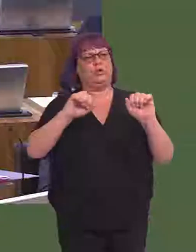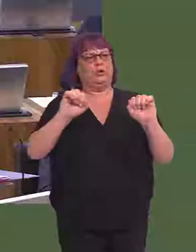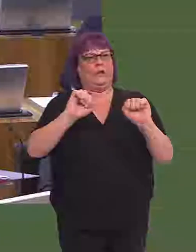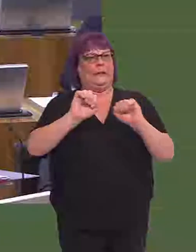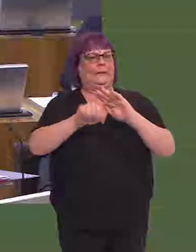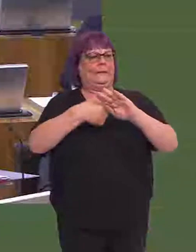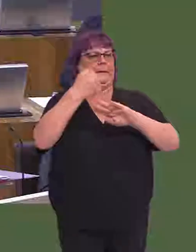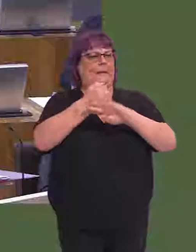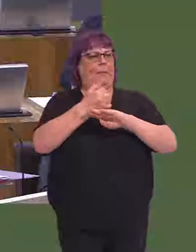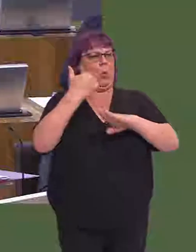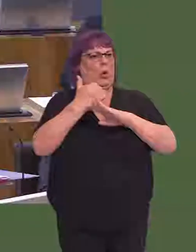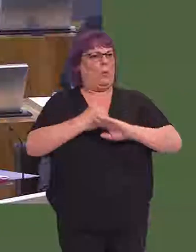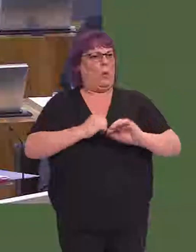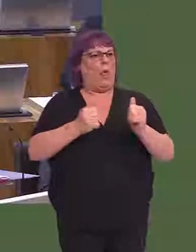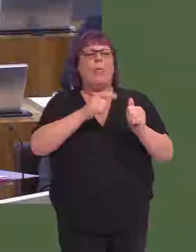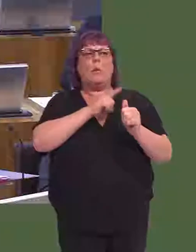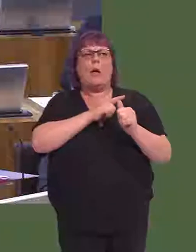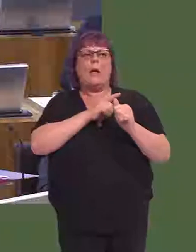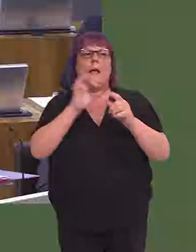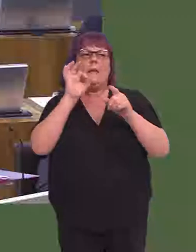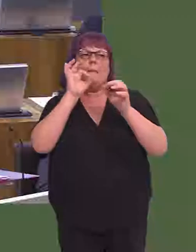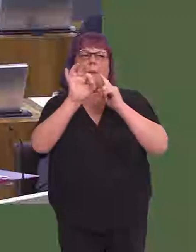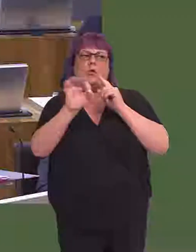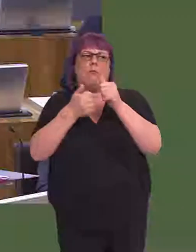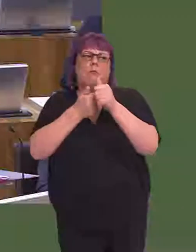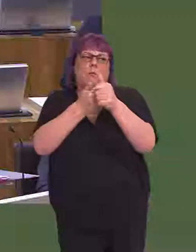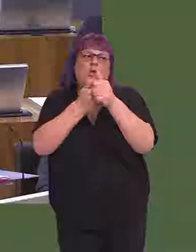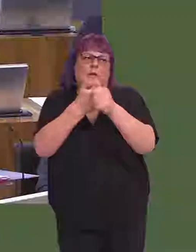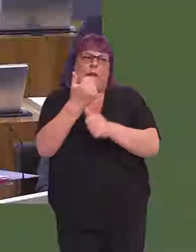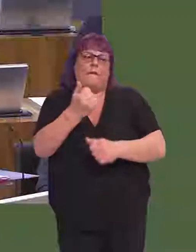is not yet bedded in, which is why, of course, it's still in special measures, which is why